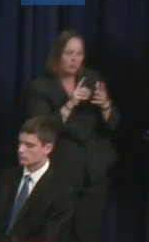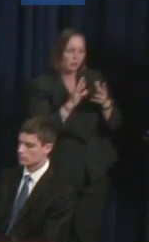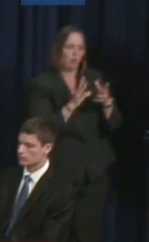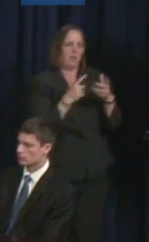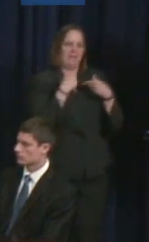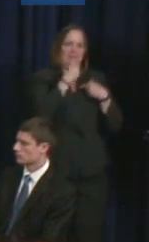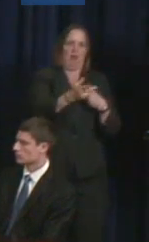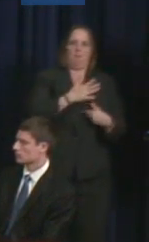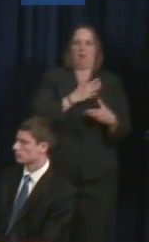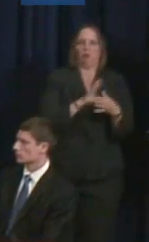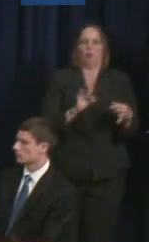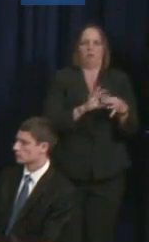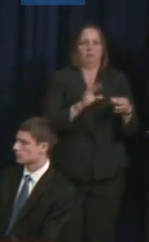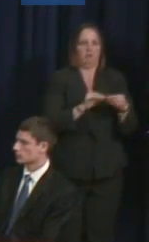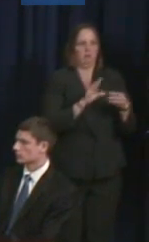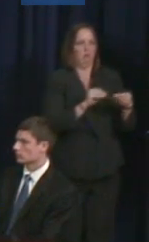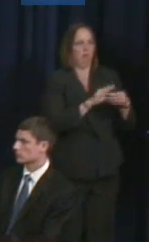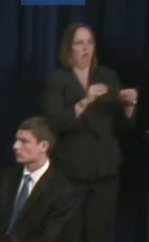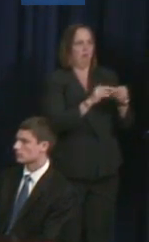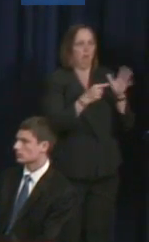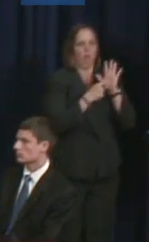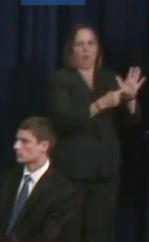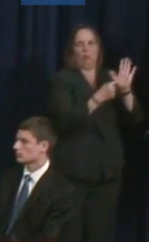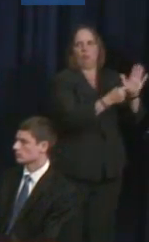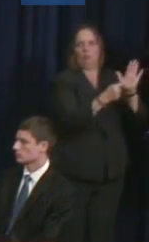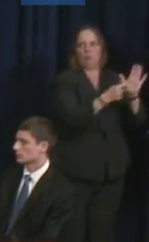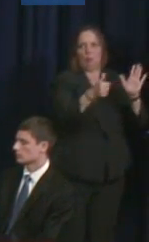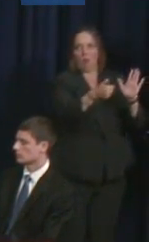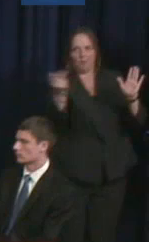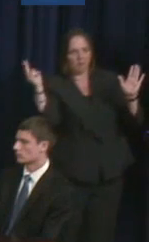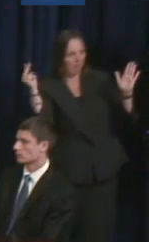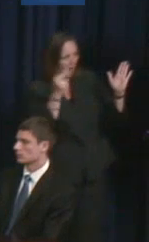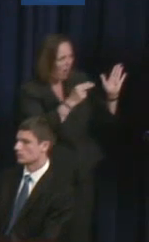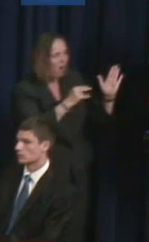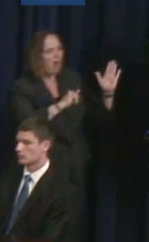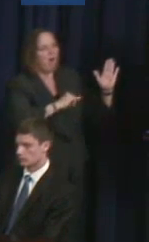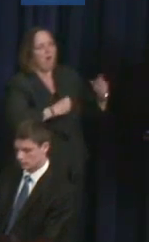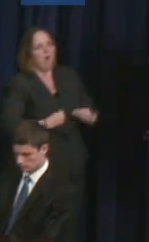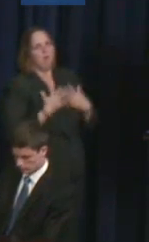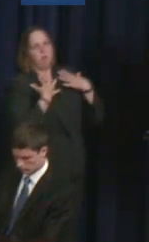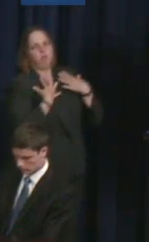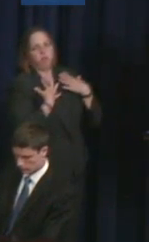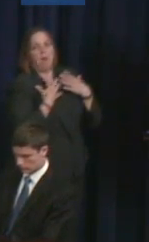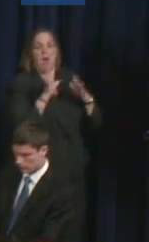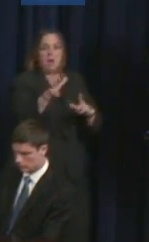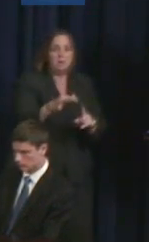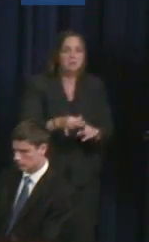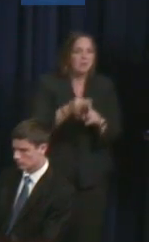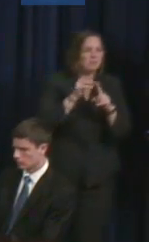I wanted also to amplify the voices of marginalized communities, specifically people of color who live with mental illness.